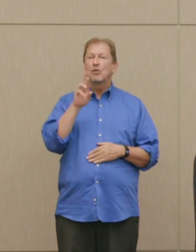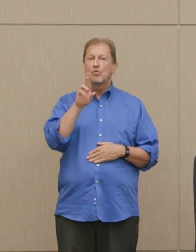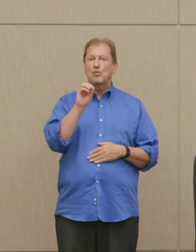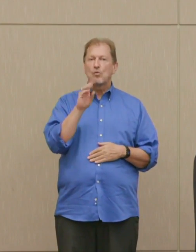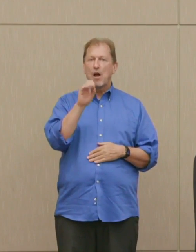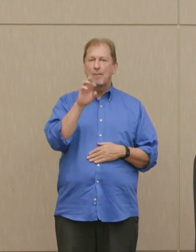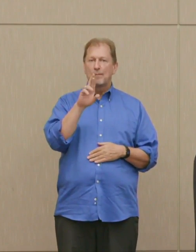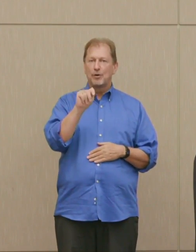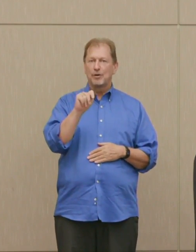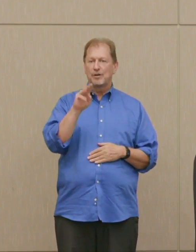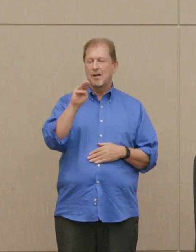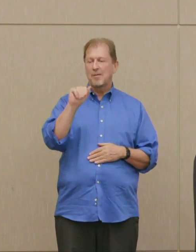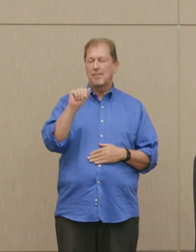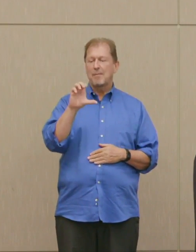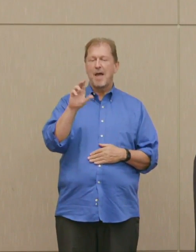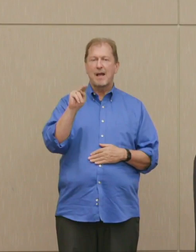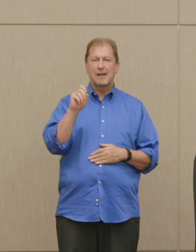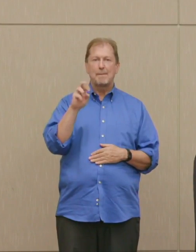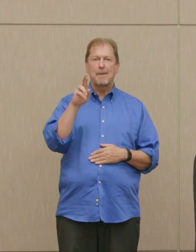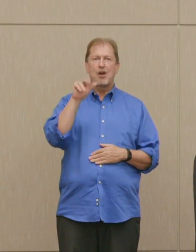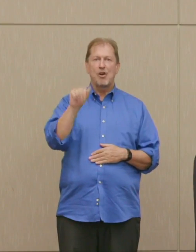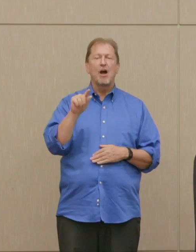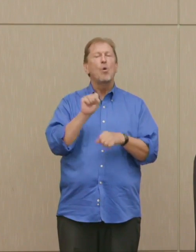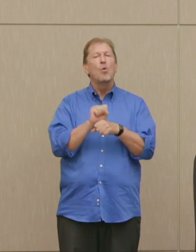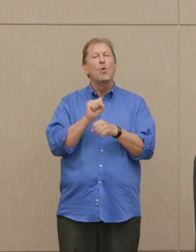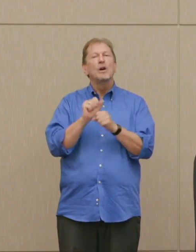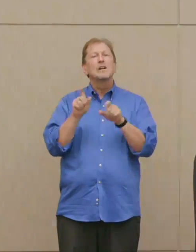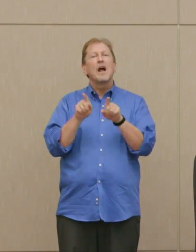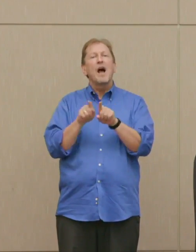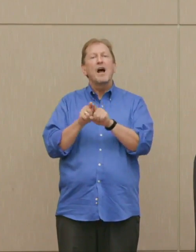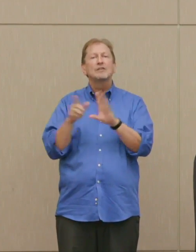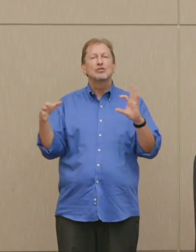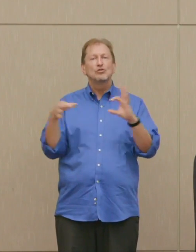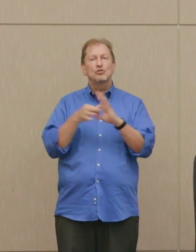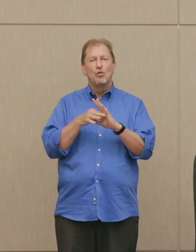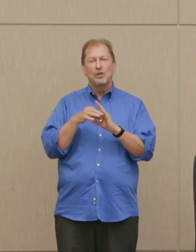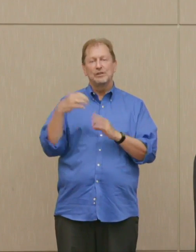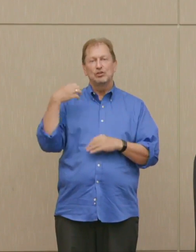to the Joint Chiefs of Staff on the operational plans for general nuclear war.